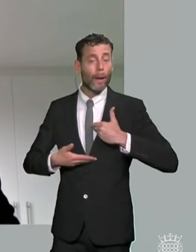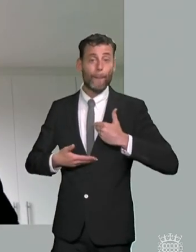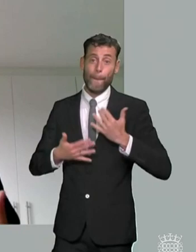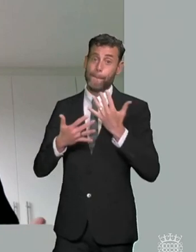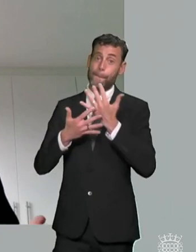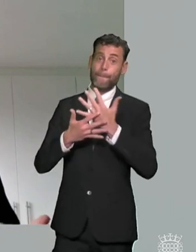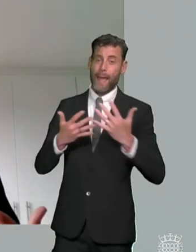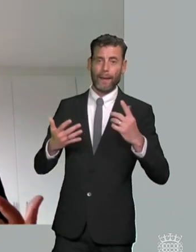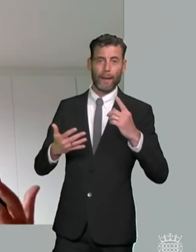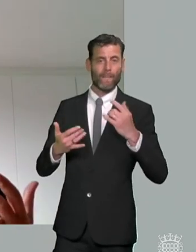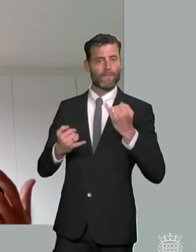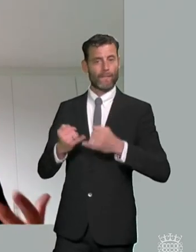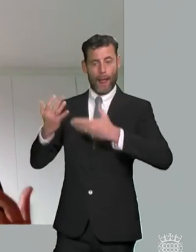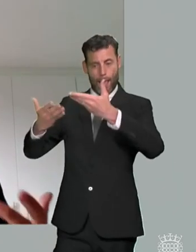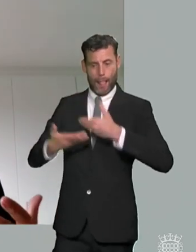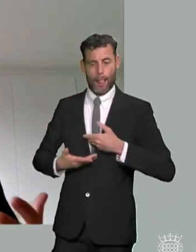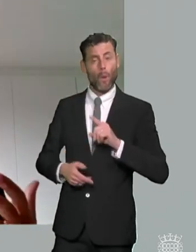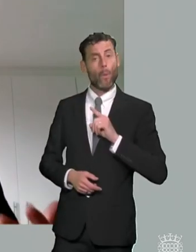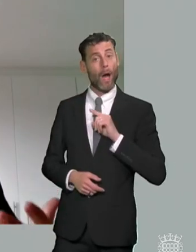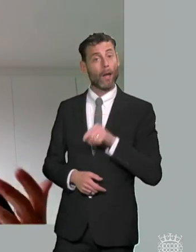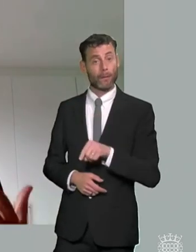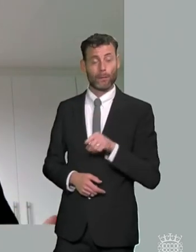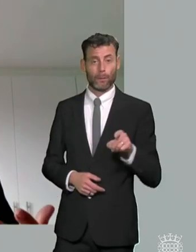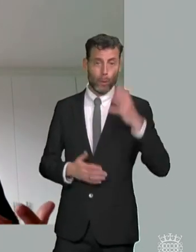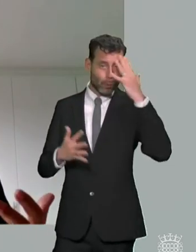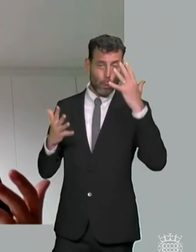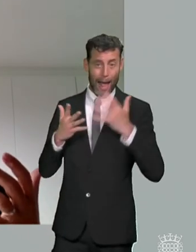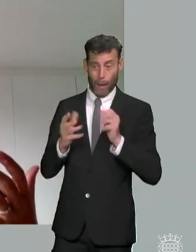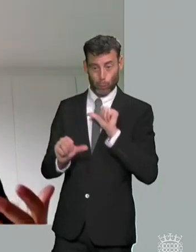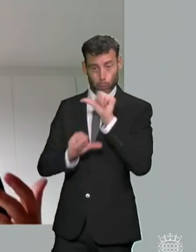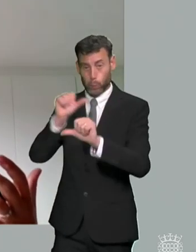challenges in my job is we don't we can only deal with the complaints that come to us inevitably